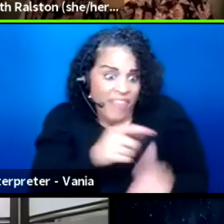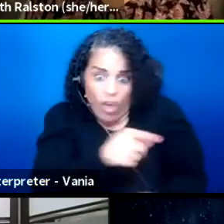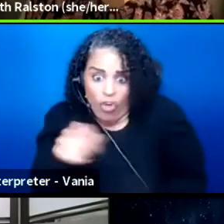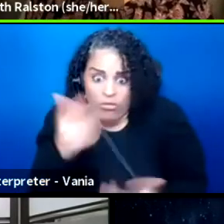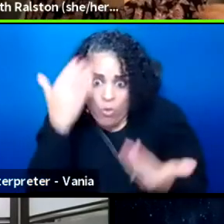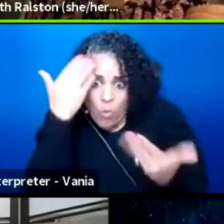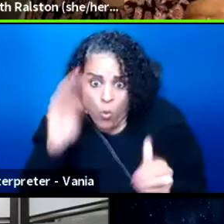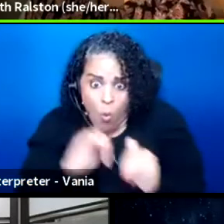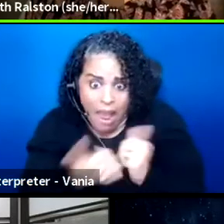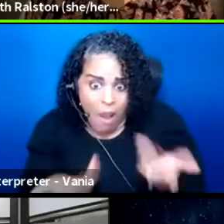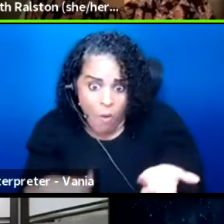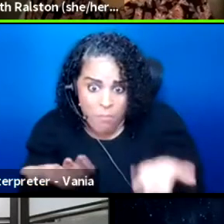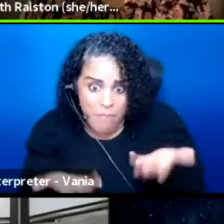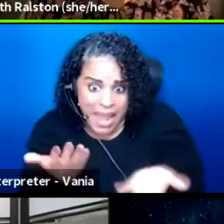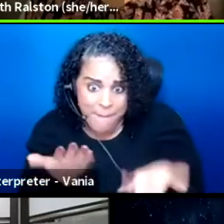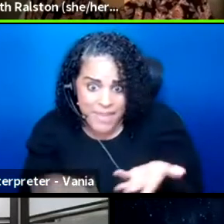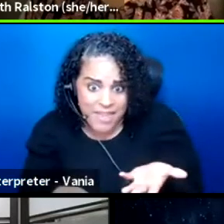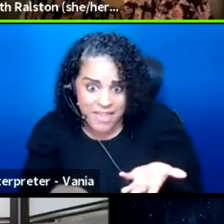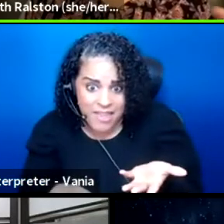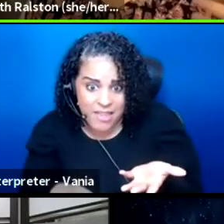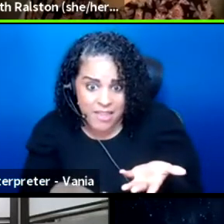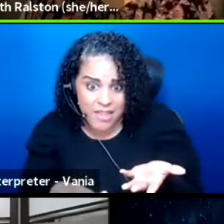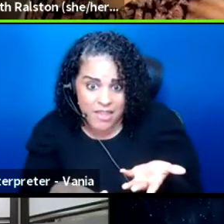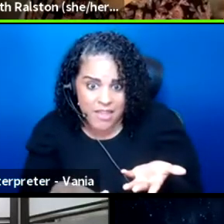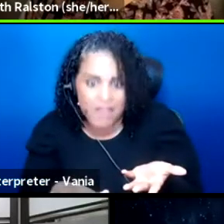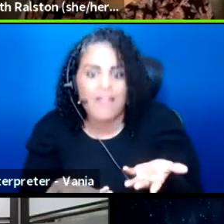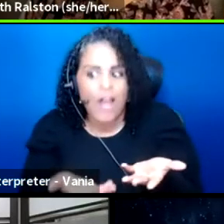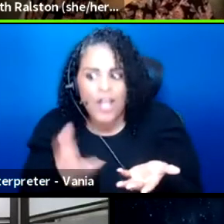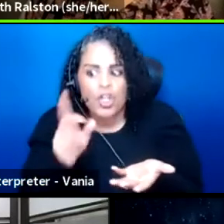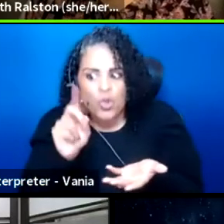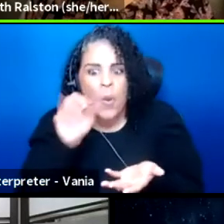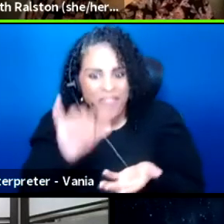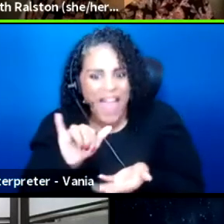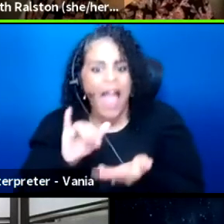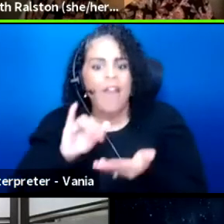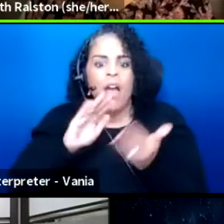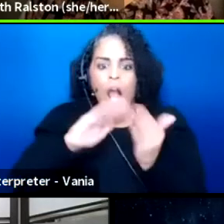and so really doing that community engagement is key.